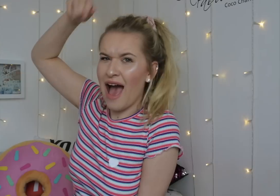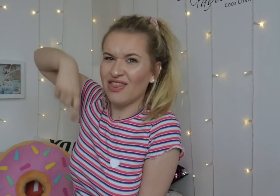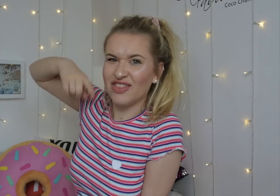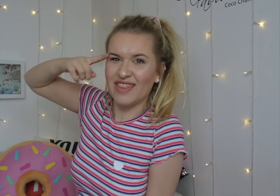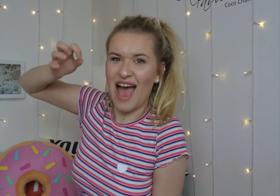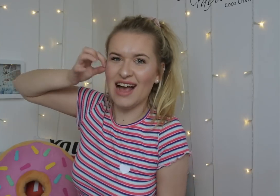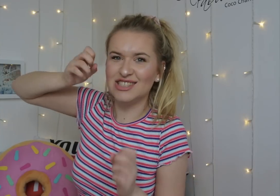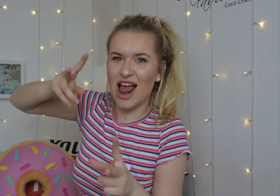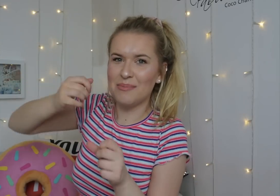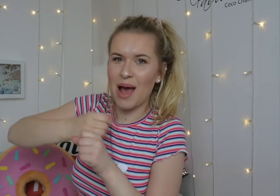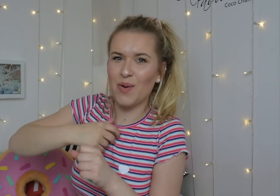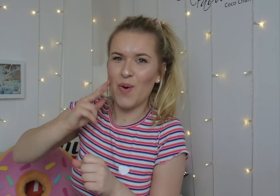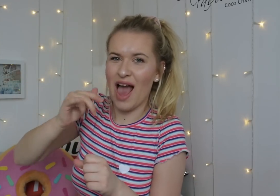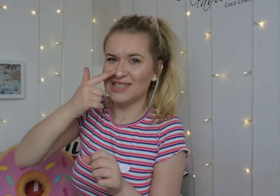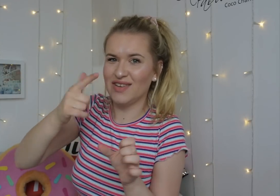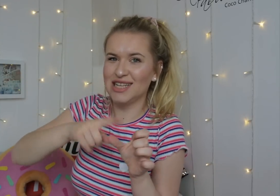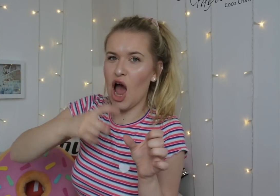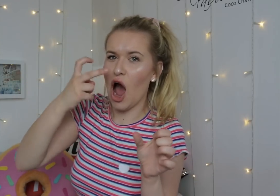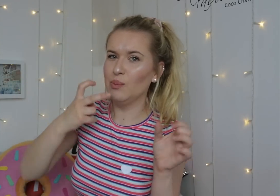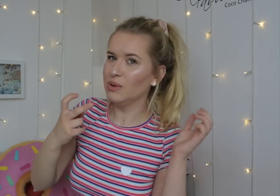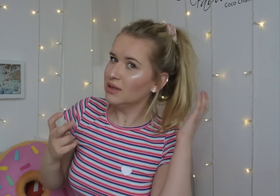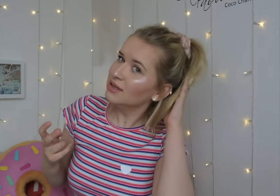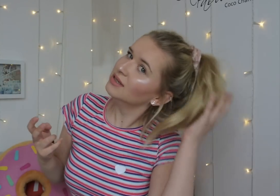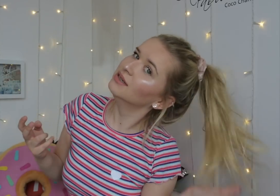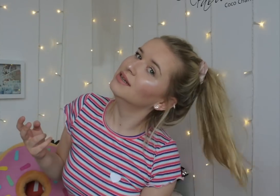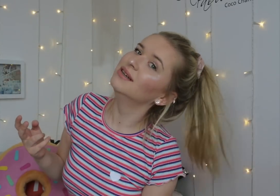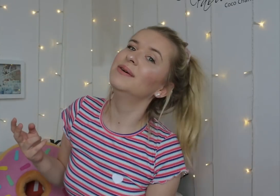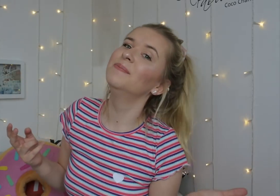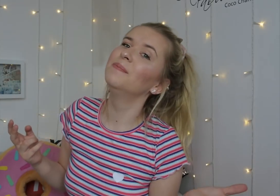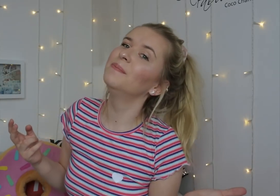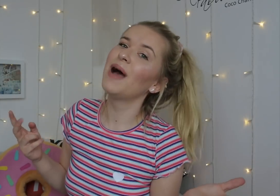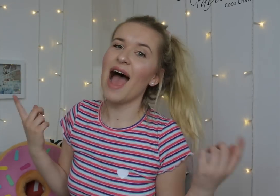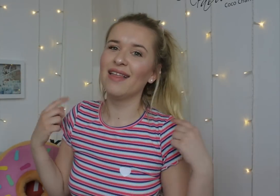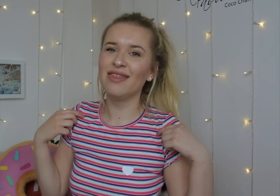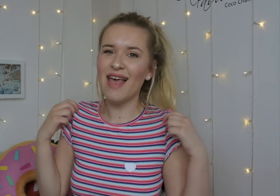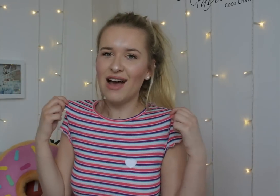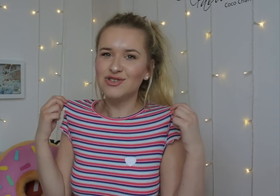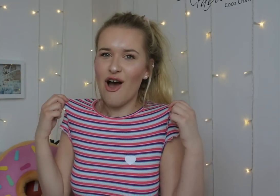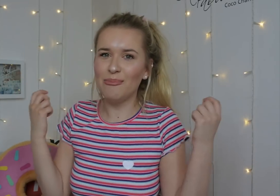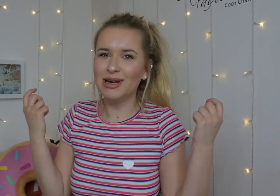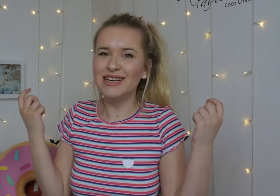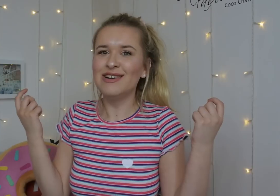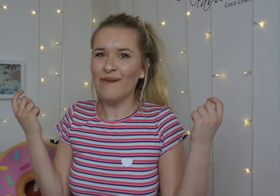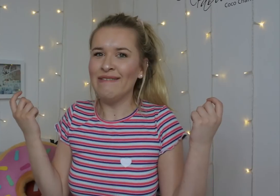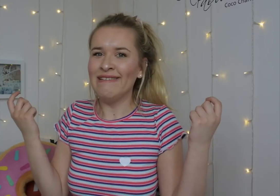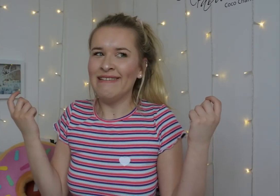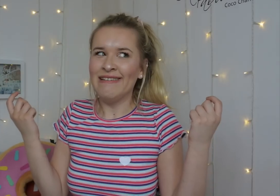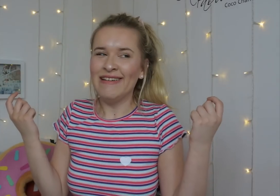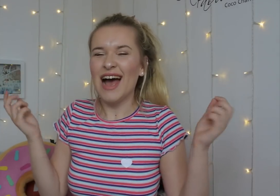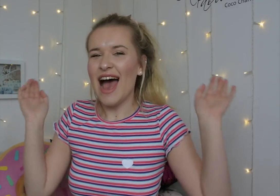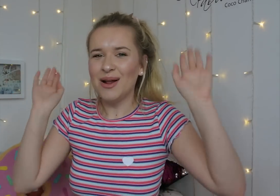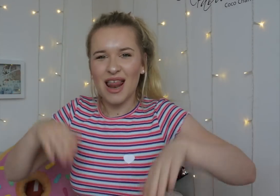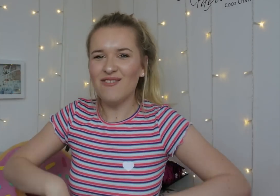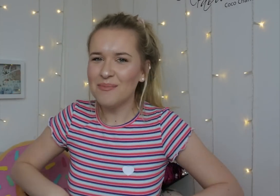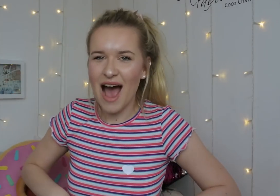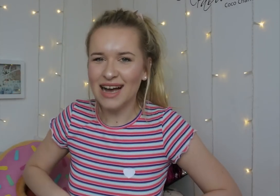I think this hairstyle makes me look like a 7-year-old girl... and that top too... oh well, never mind!